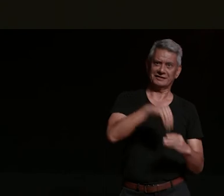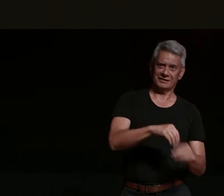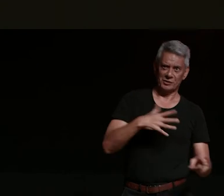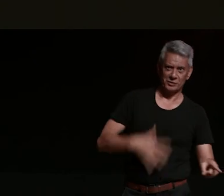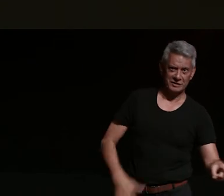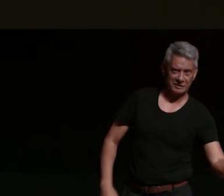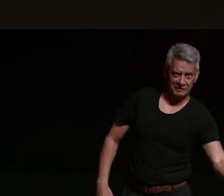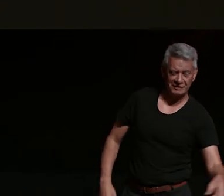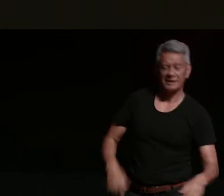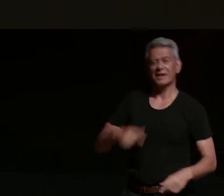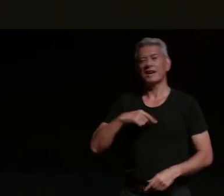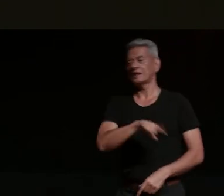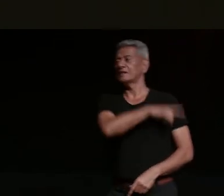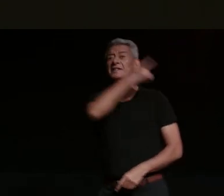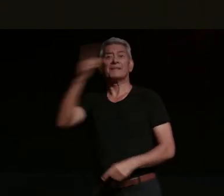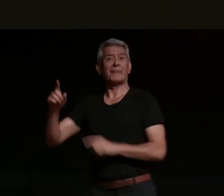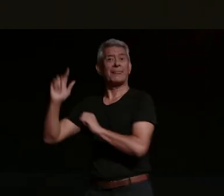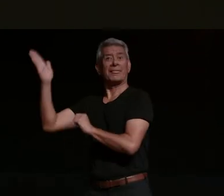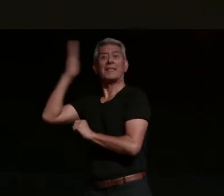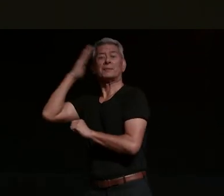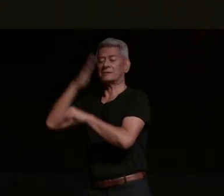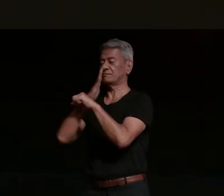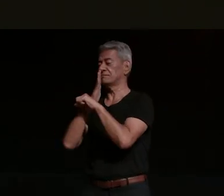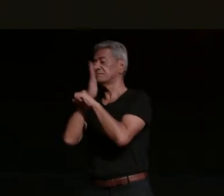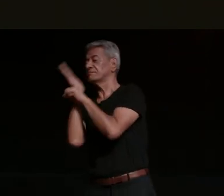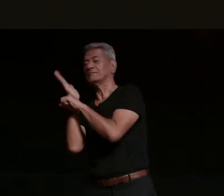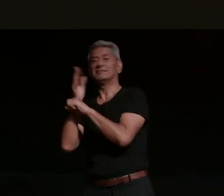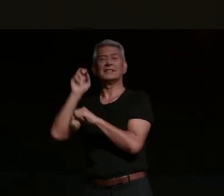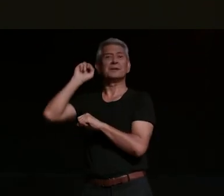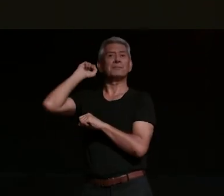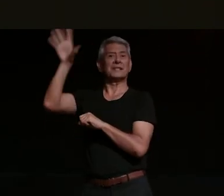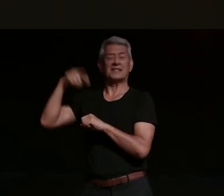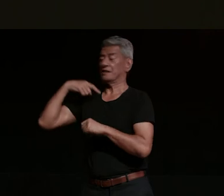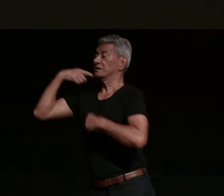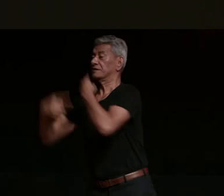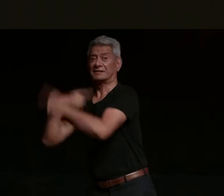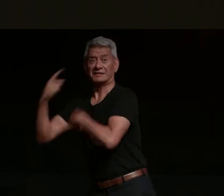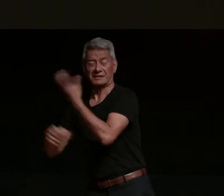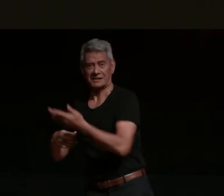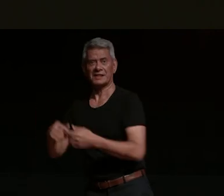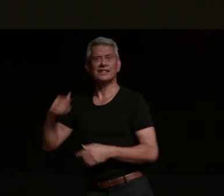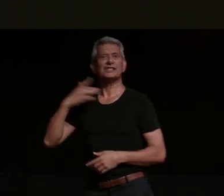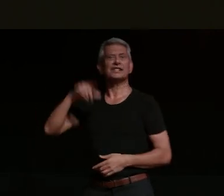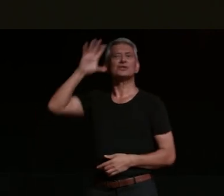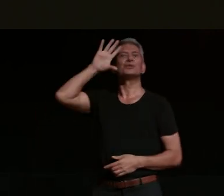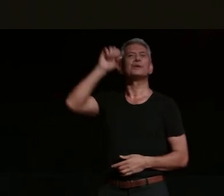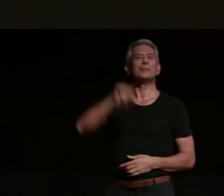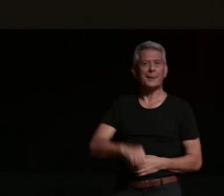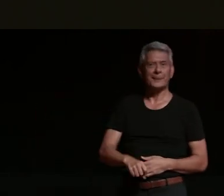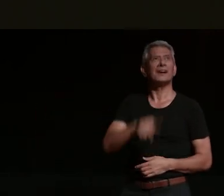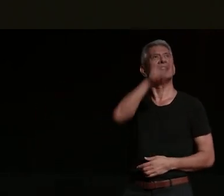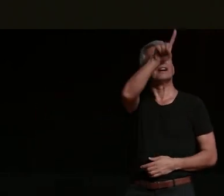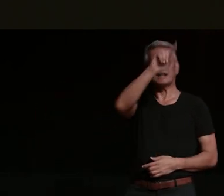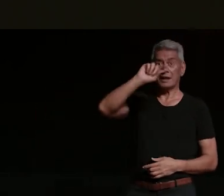in bed two hours past midnight just to acknowledge the marigold flame of the moon and my heart next